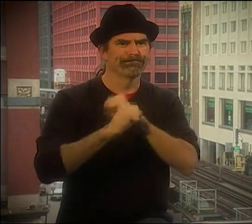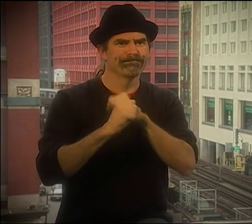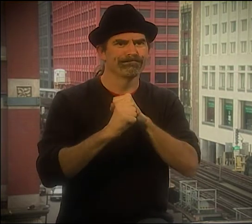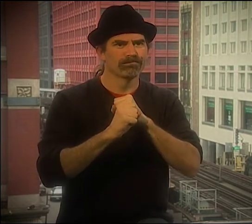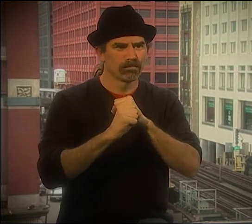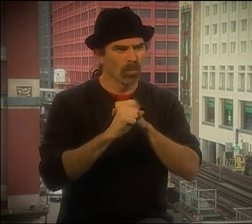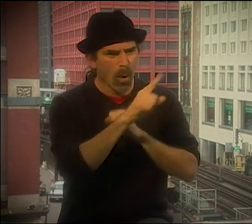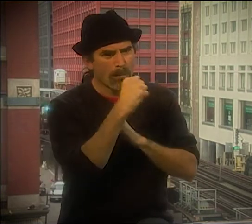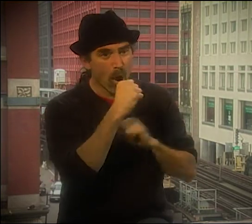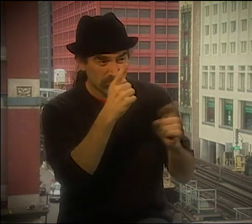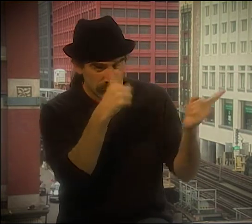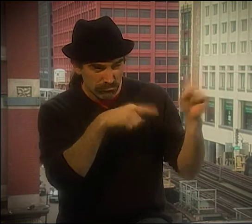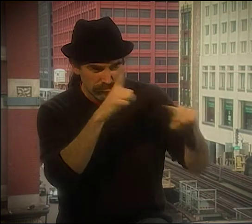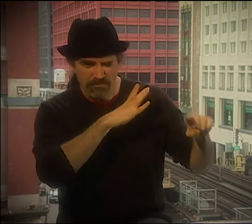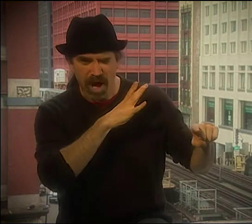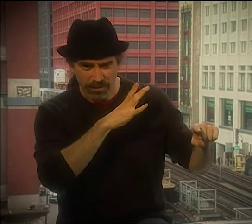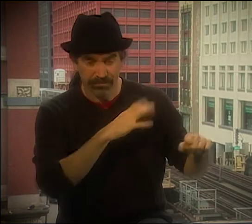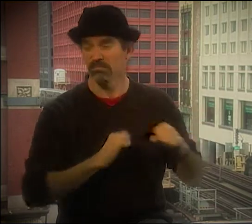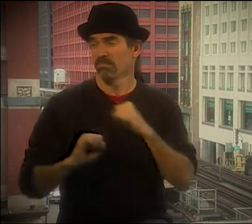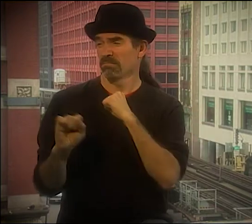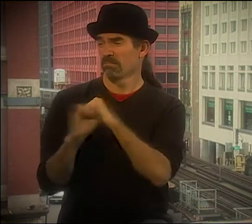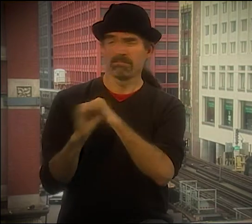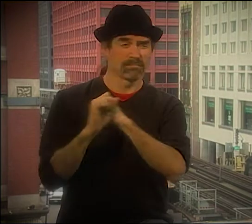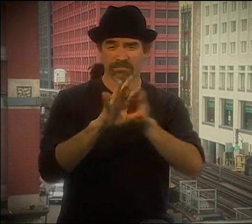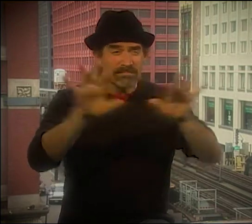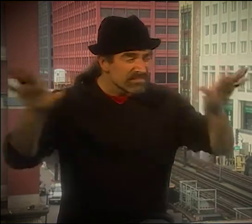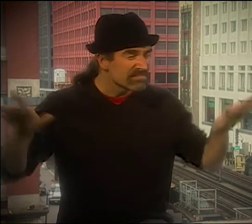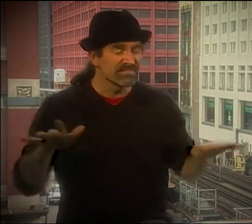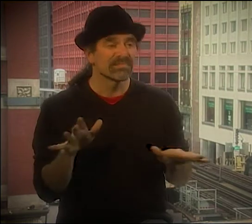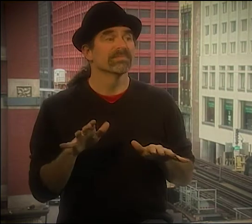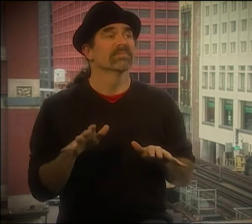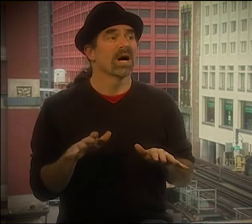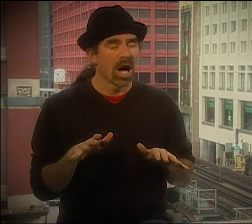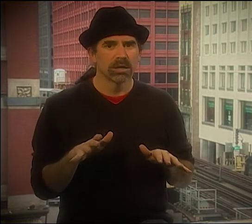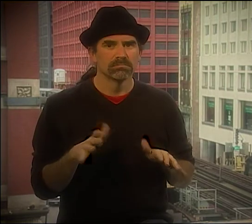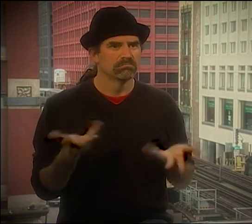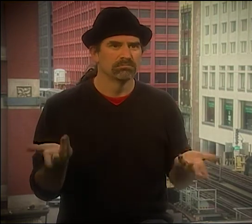I THOUGHT, "WOW, LET'S SET UP THE SCENE HERE." SO I STARTED ADVERTISING.